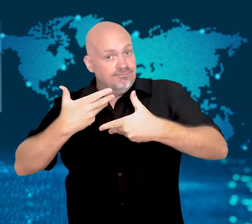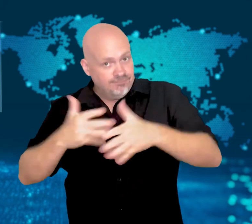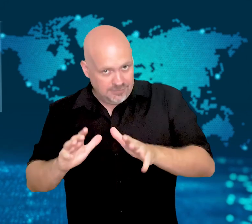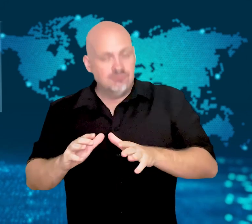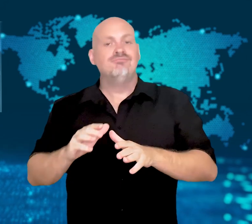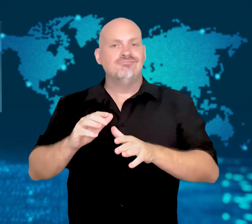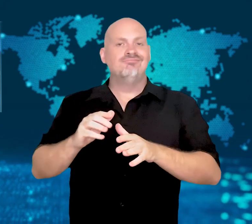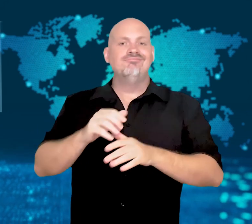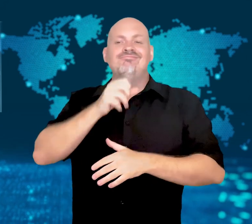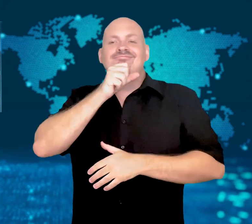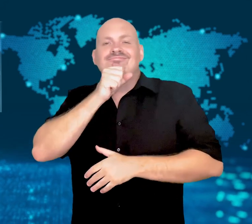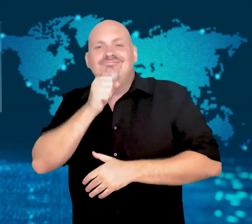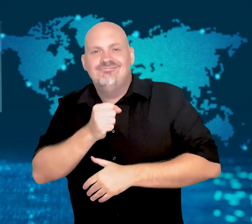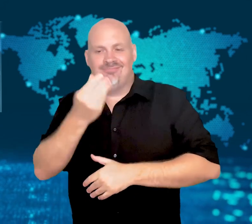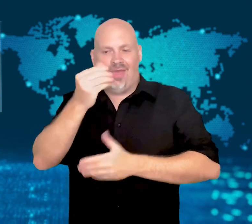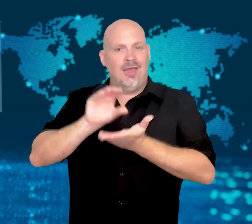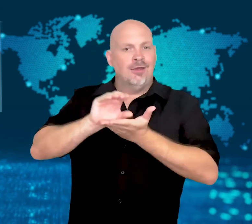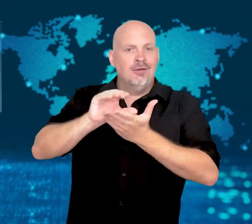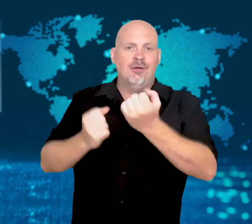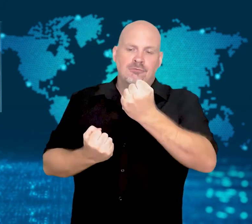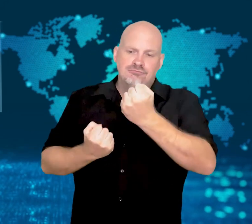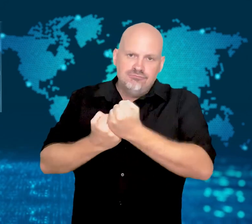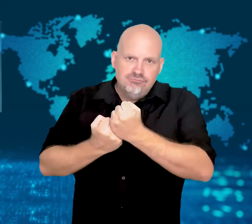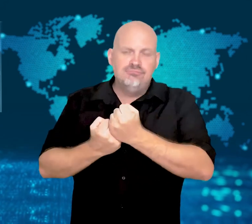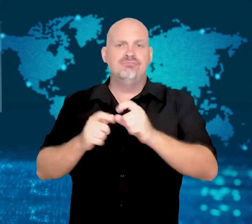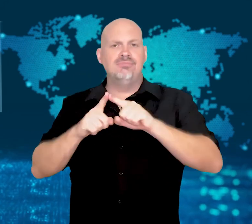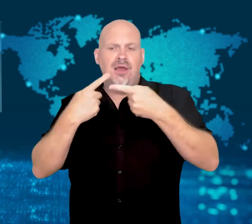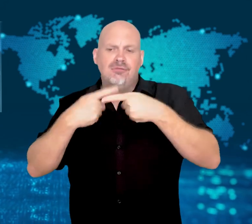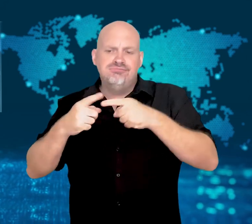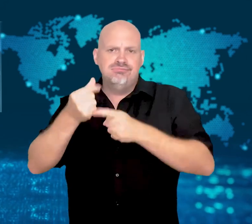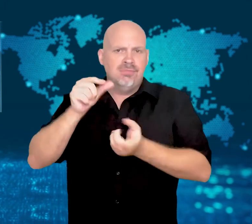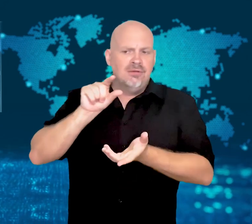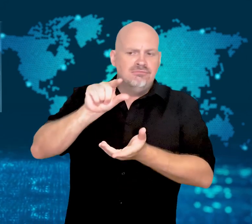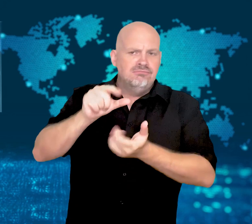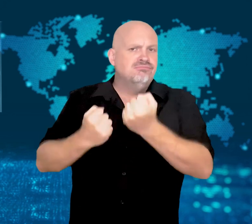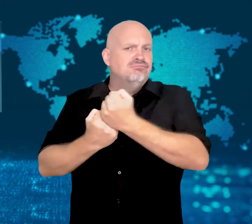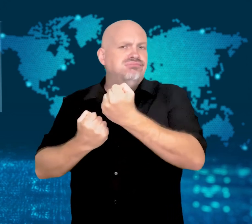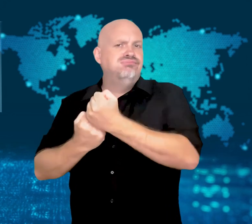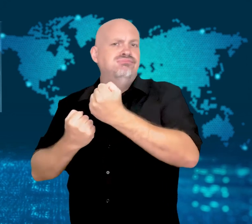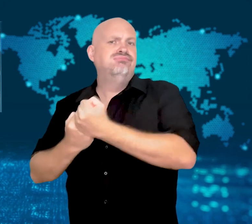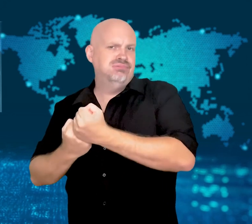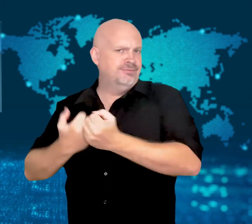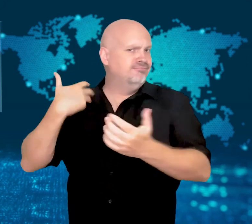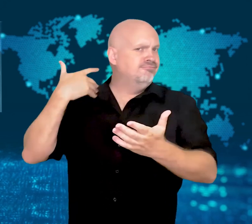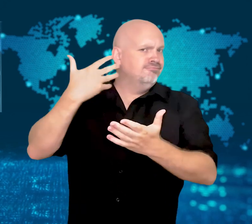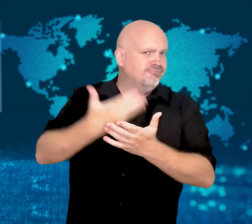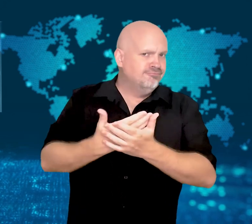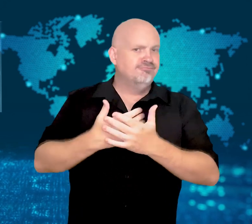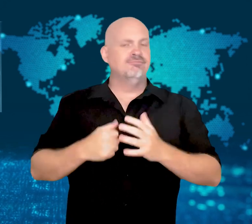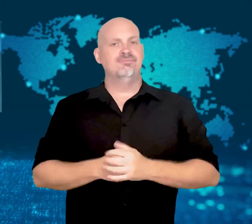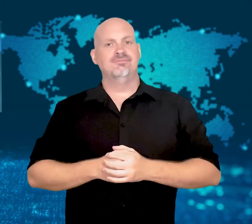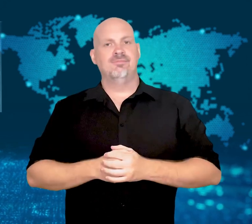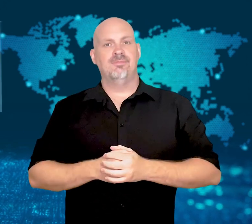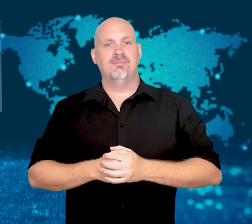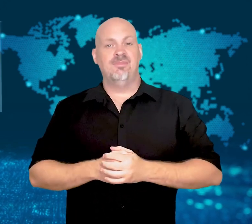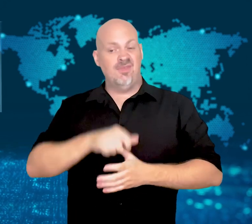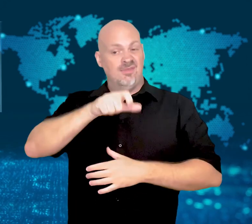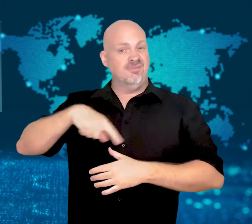Recruits received pensions and other employment benefits.